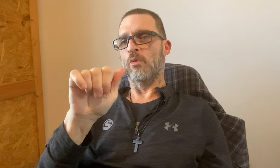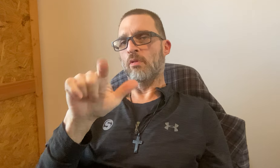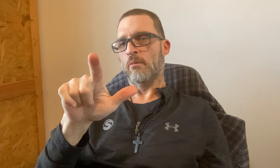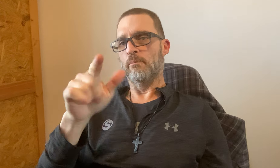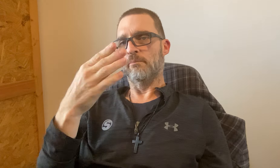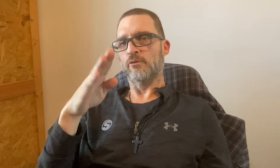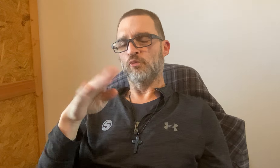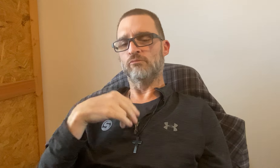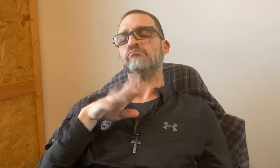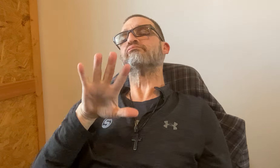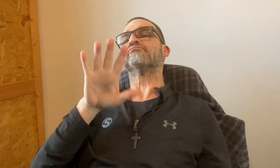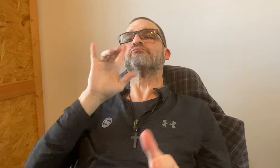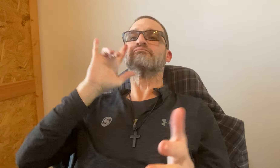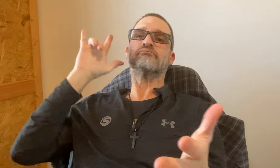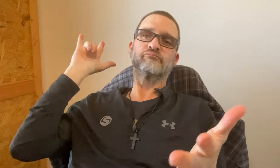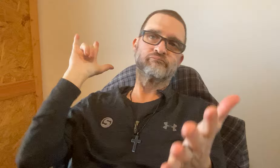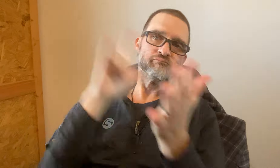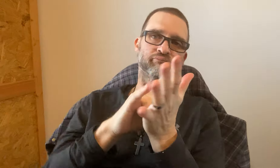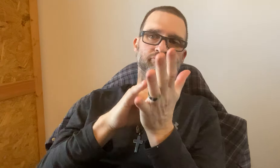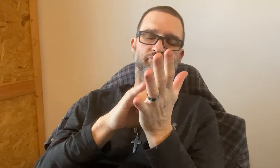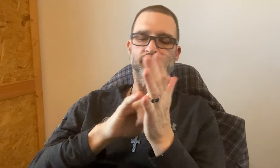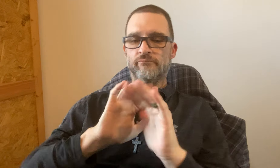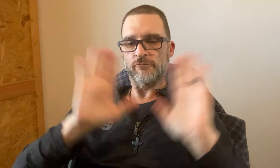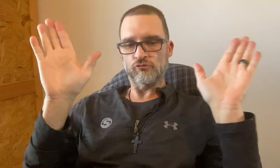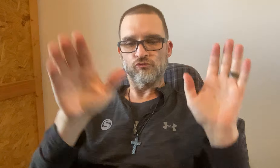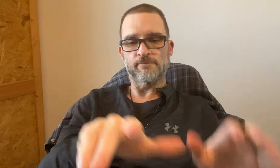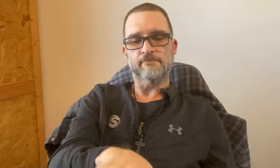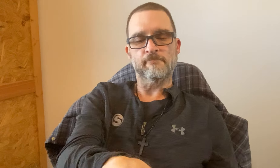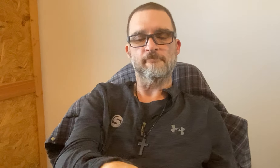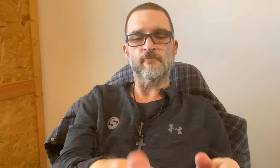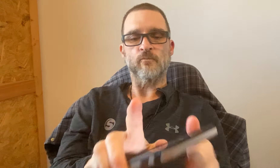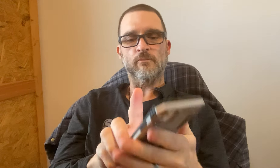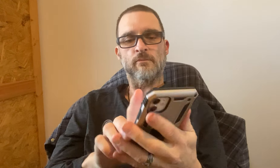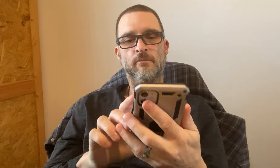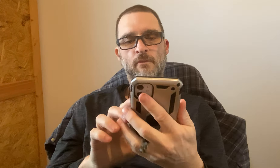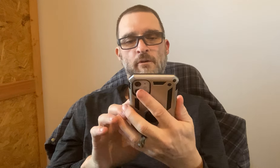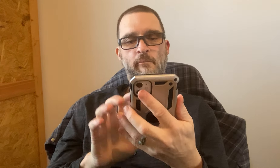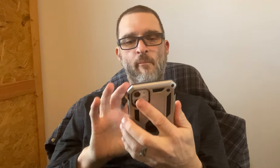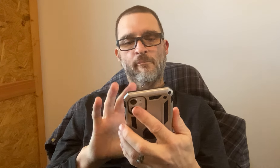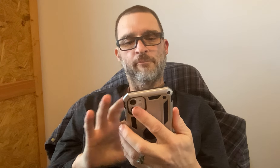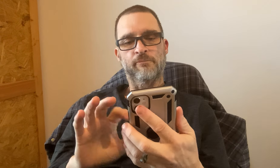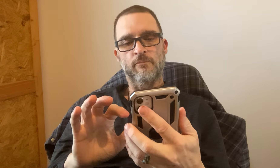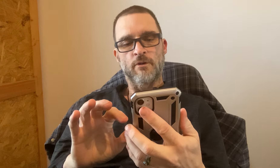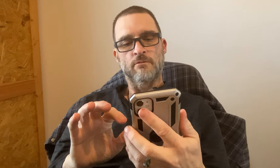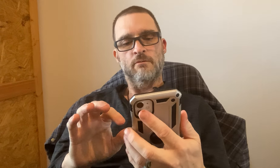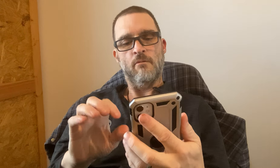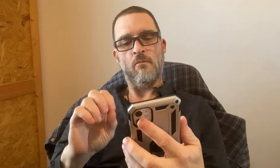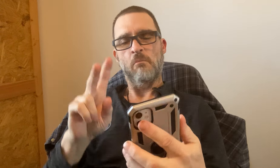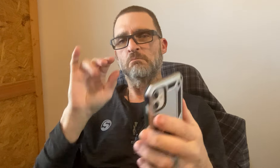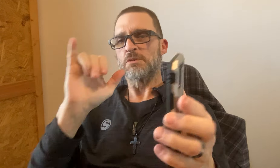Royal Blue. I really fell in love with the color. *FOR SURE*